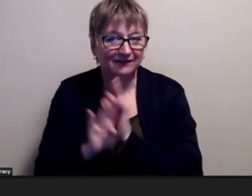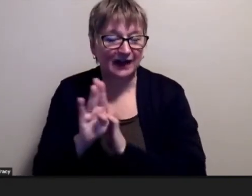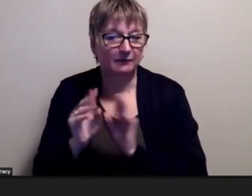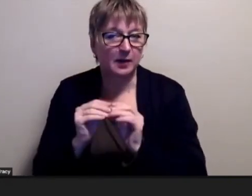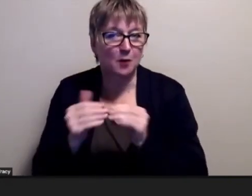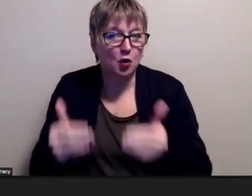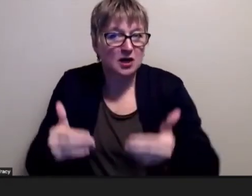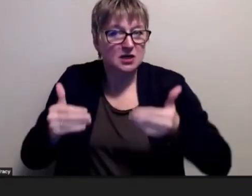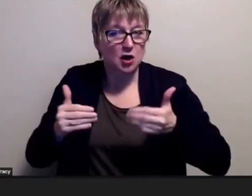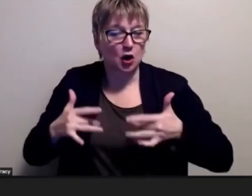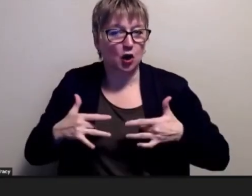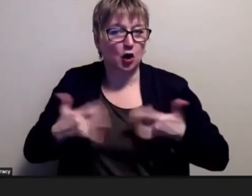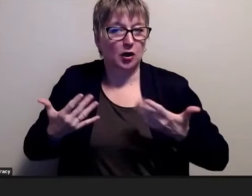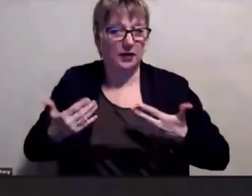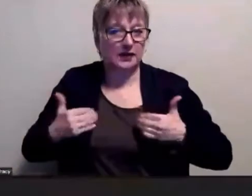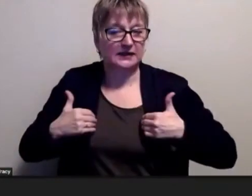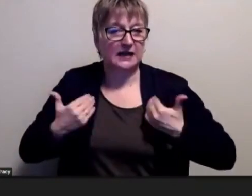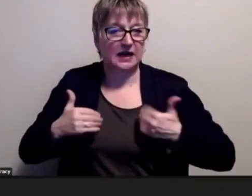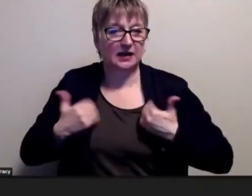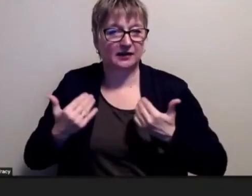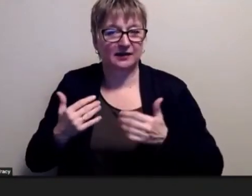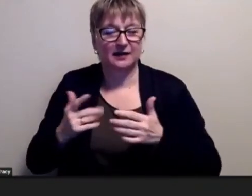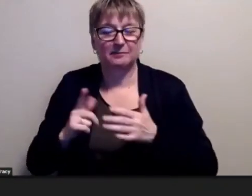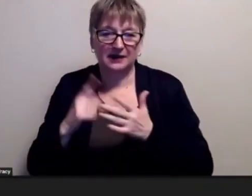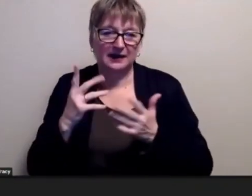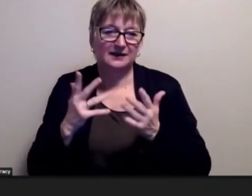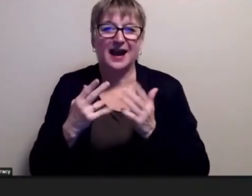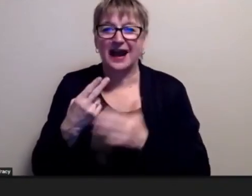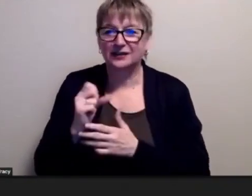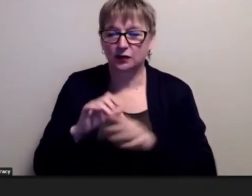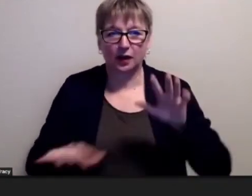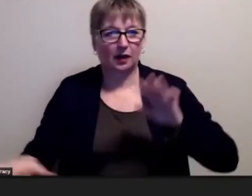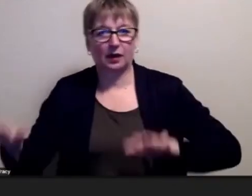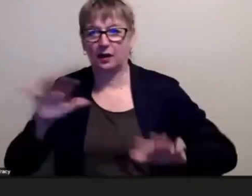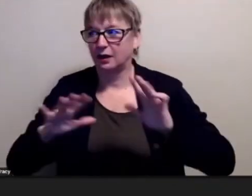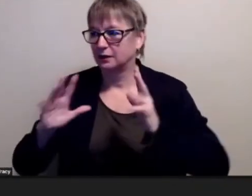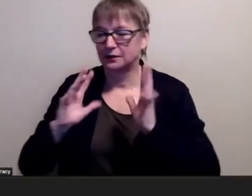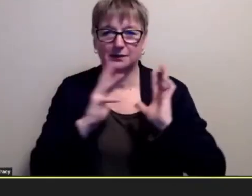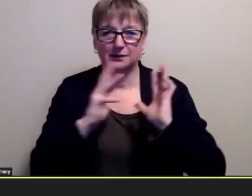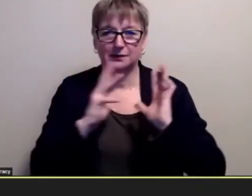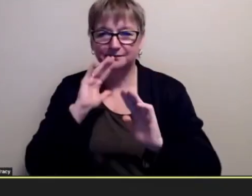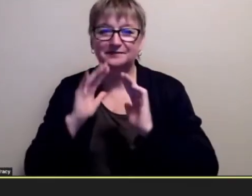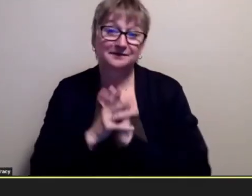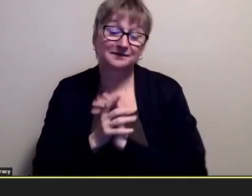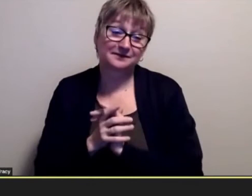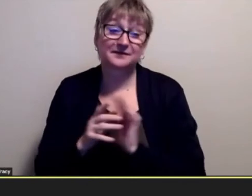instead of just trying to fly on during your high school years and one room what you doing